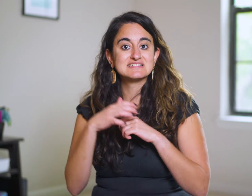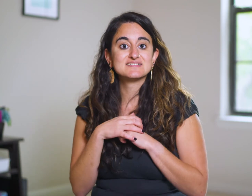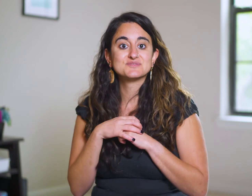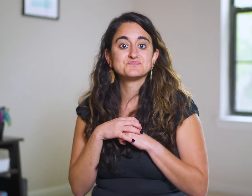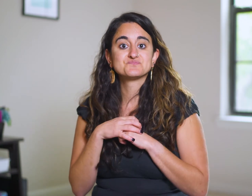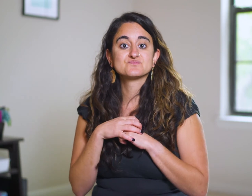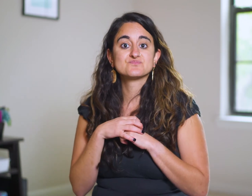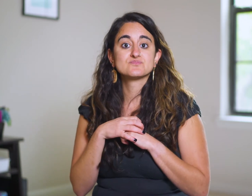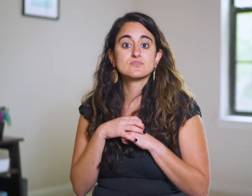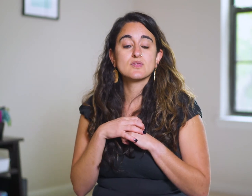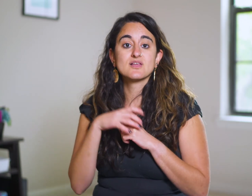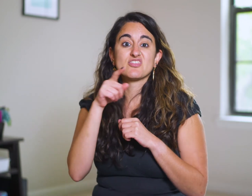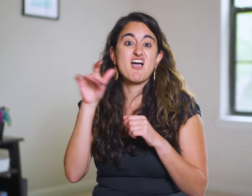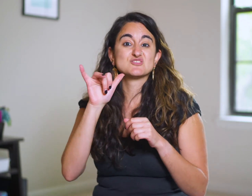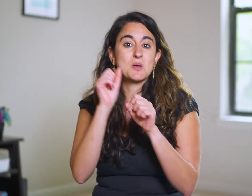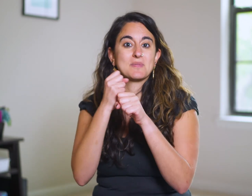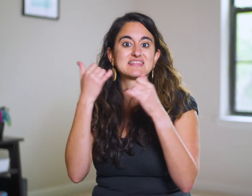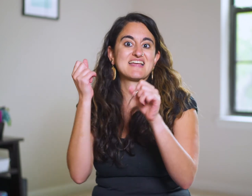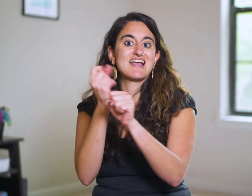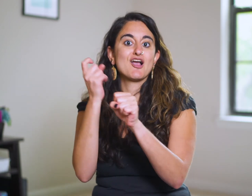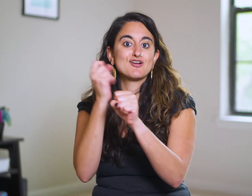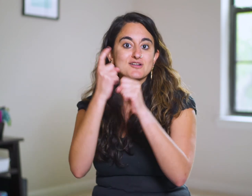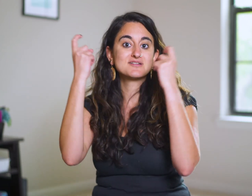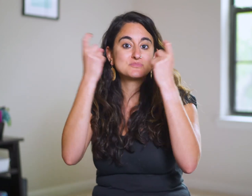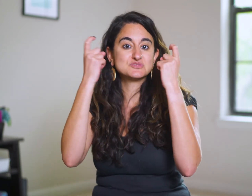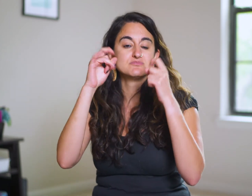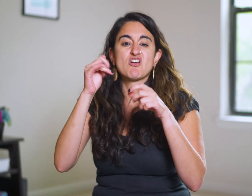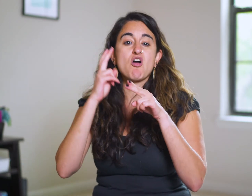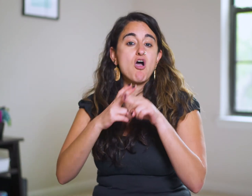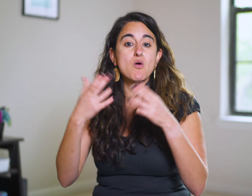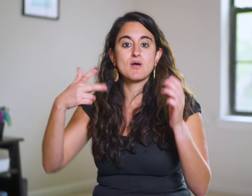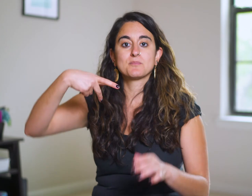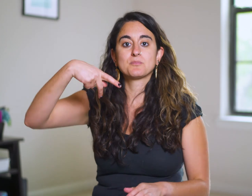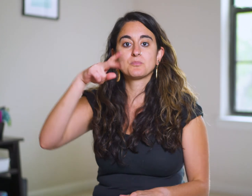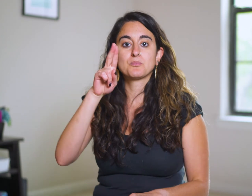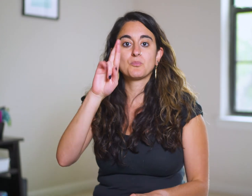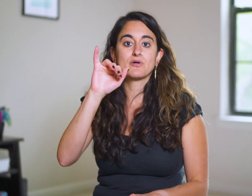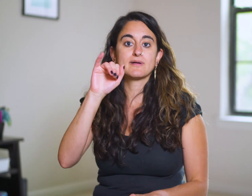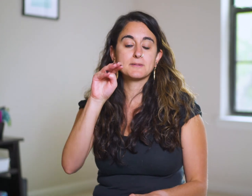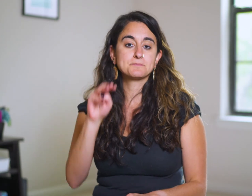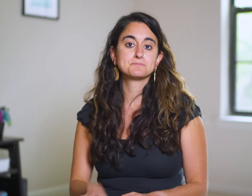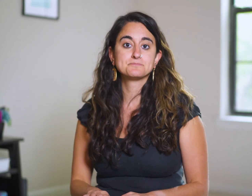They also make this an annual celebration known as Purim.